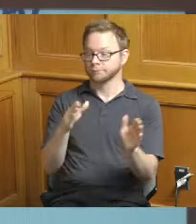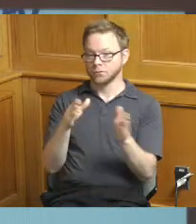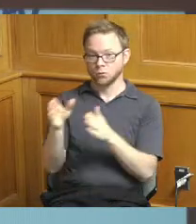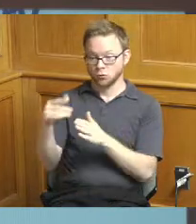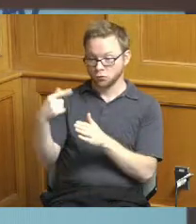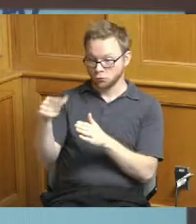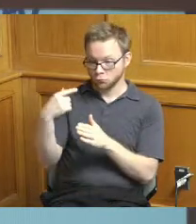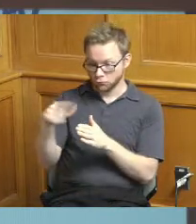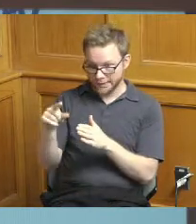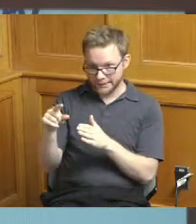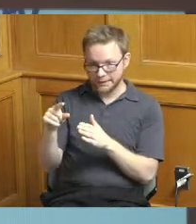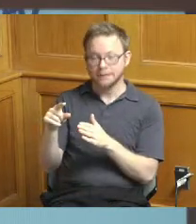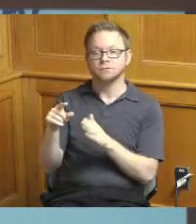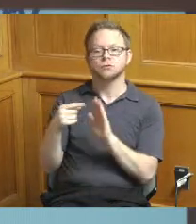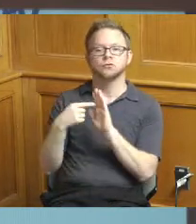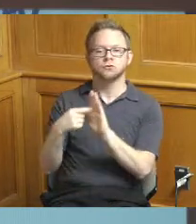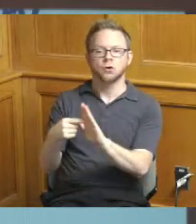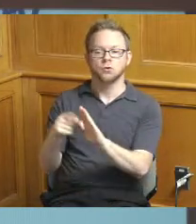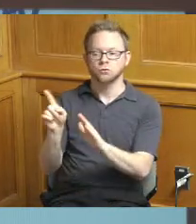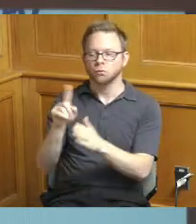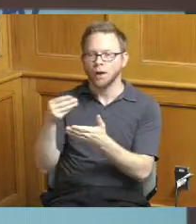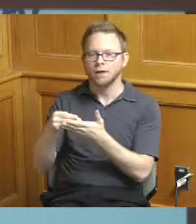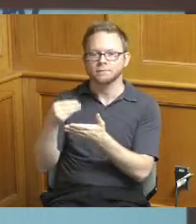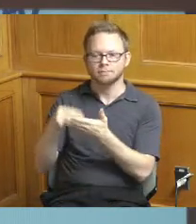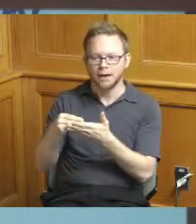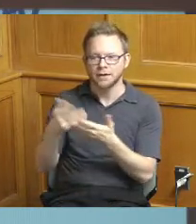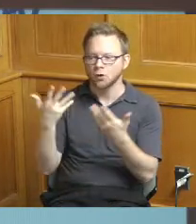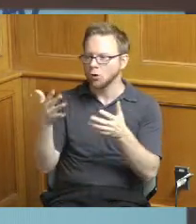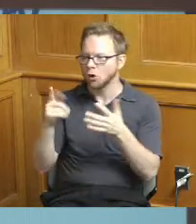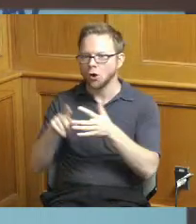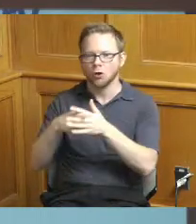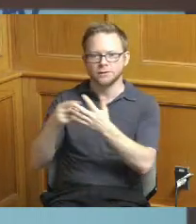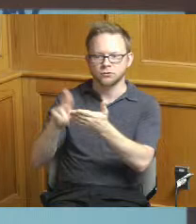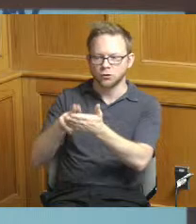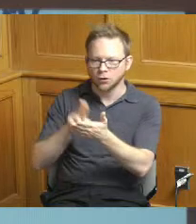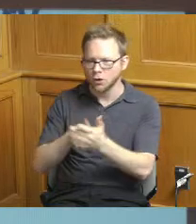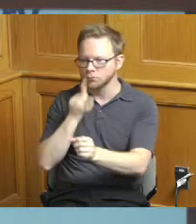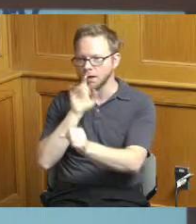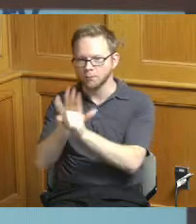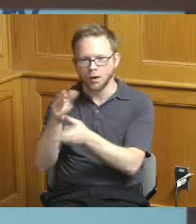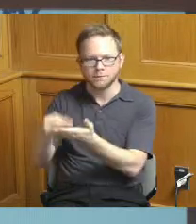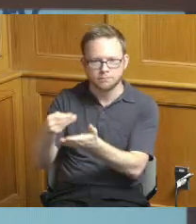so this means that we have a contract underway we have the dollars encumbered and we're able to get